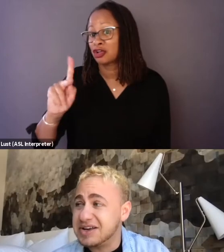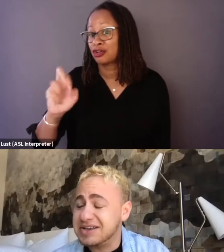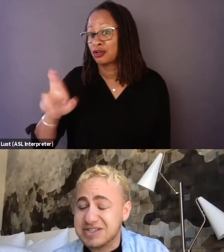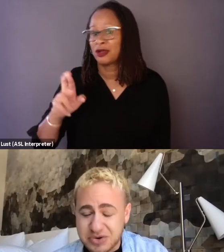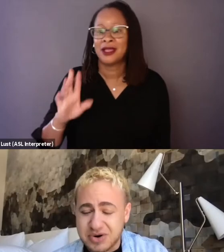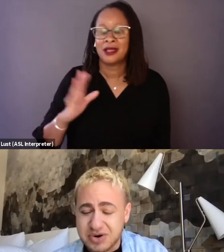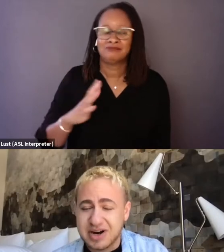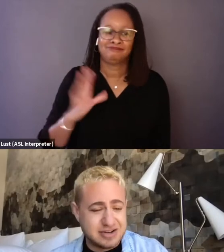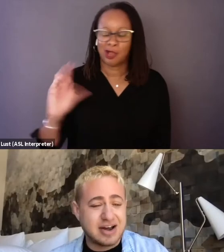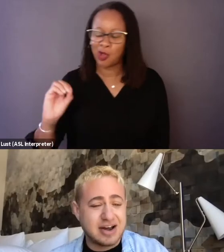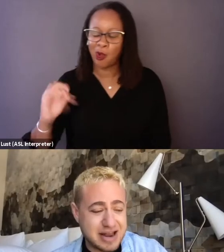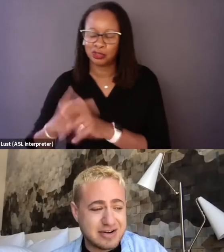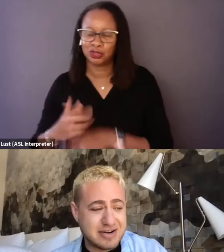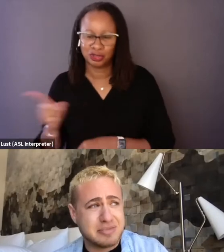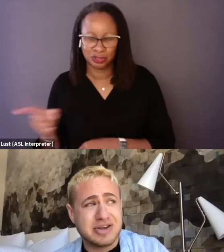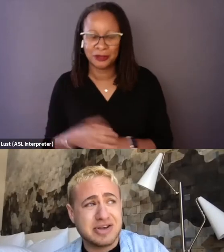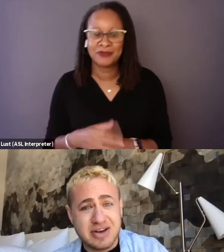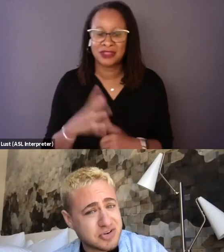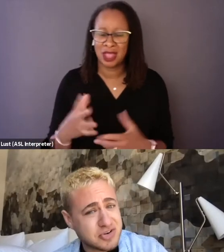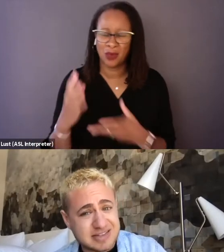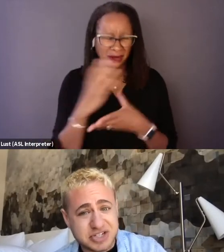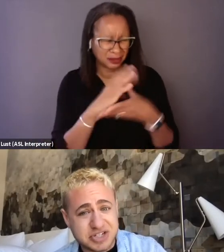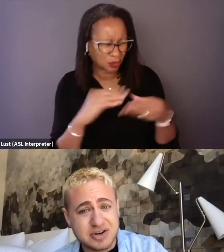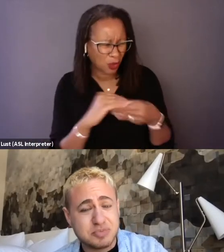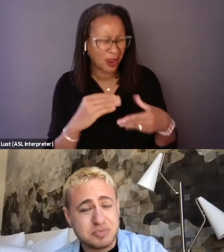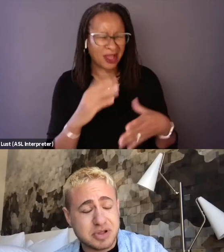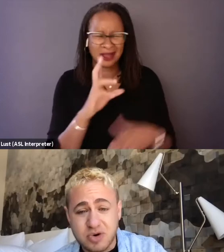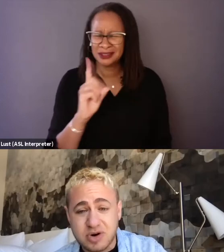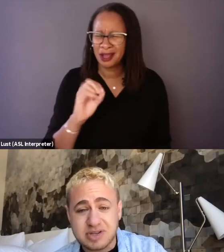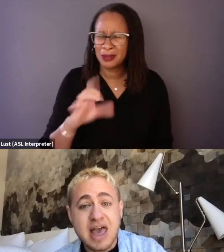a story, a documentary about young trans children who plays sports.